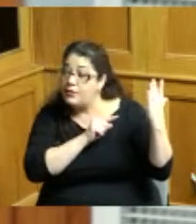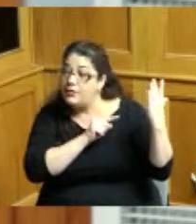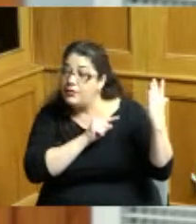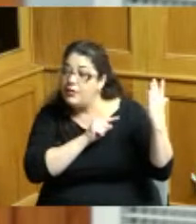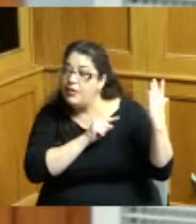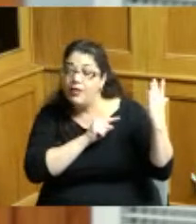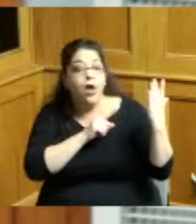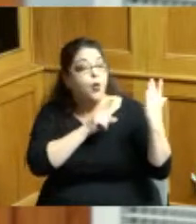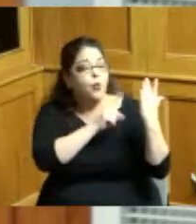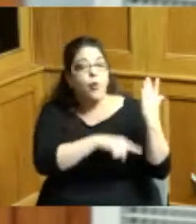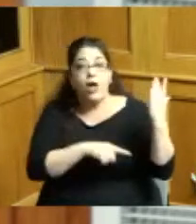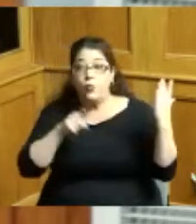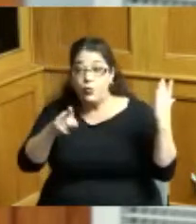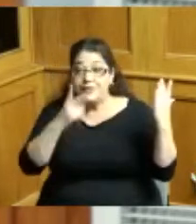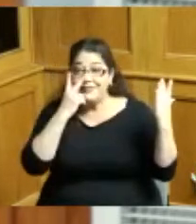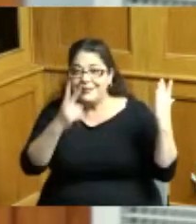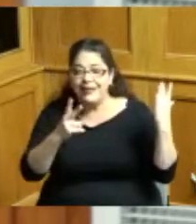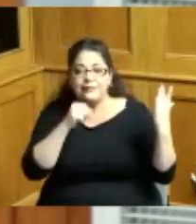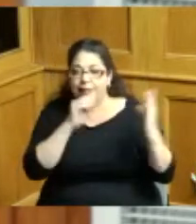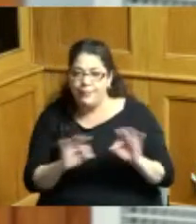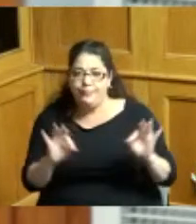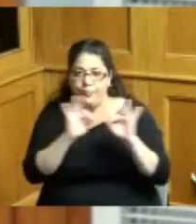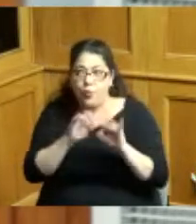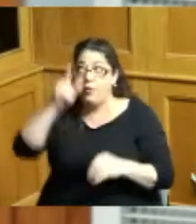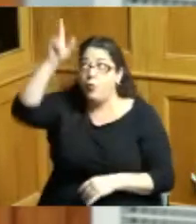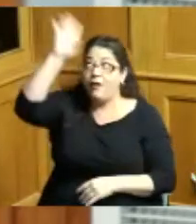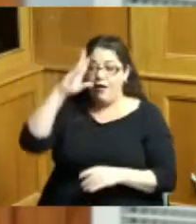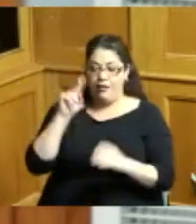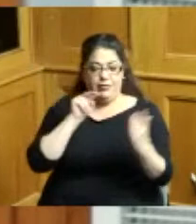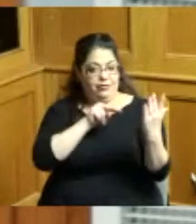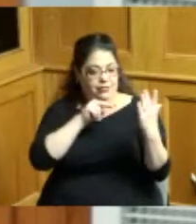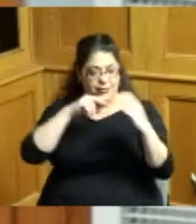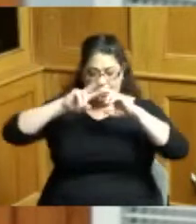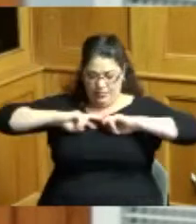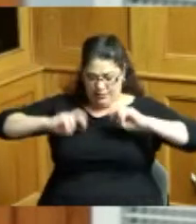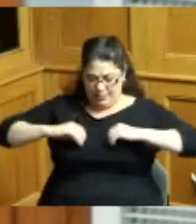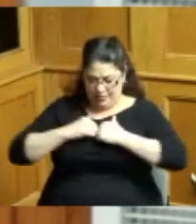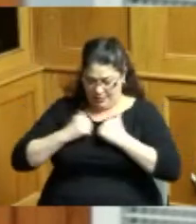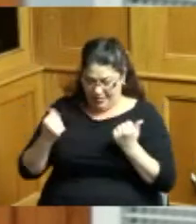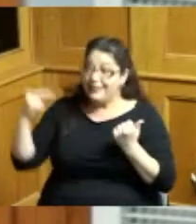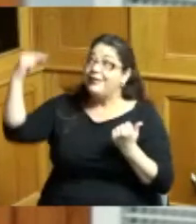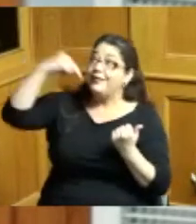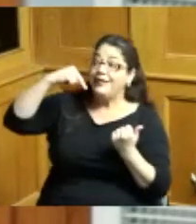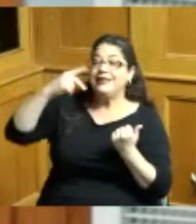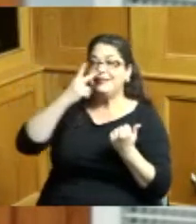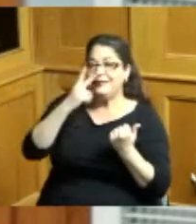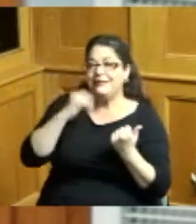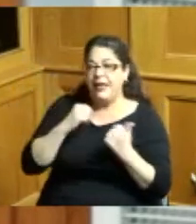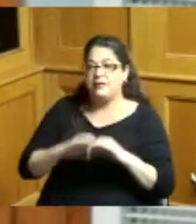again I want to thank you all for this it's an honor and I'm very very appreciative and to all